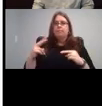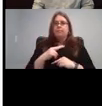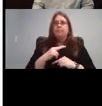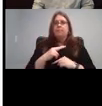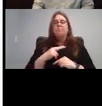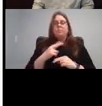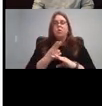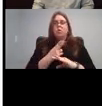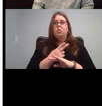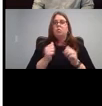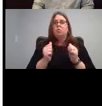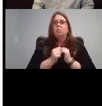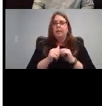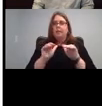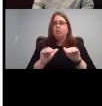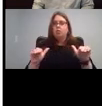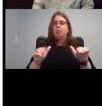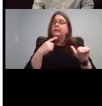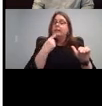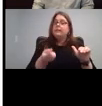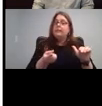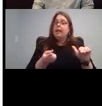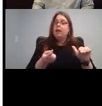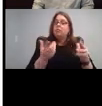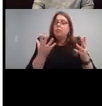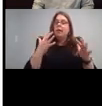exactly what sound were interested in with that object